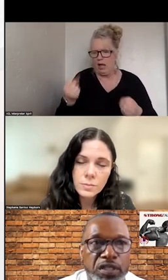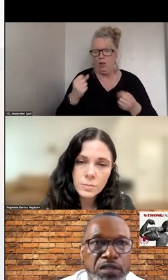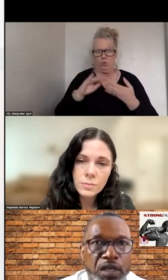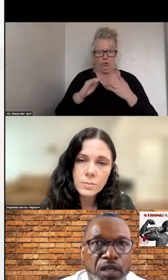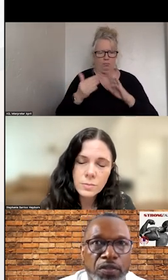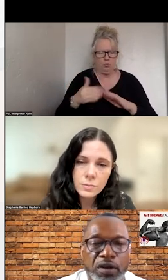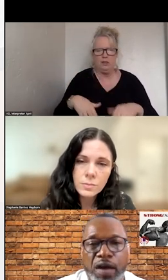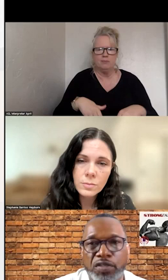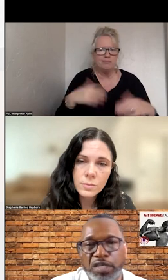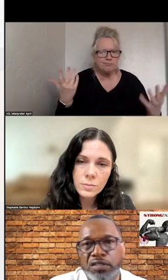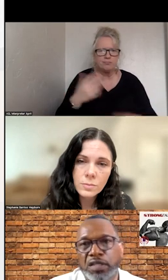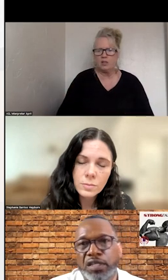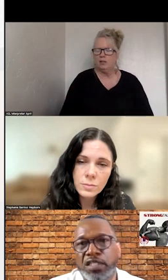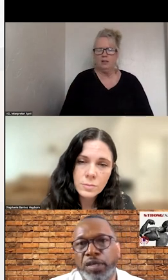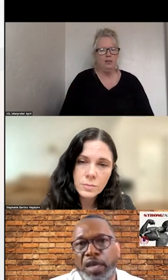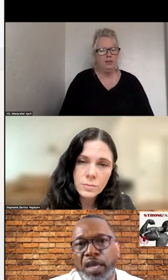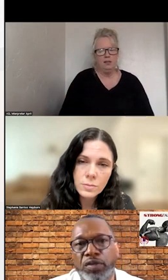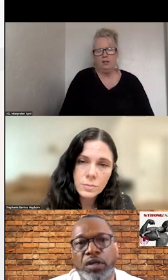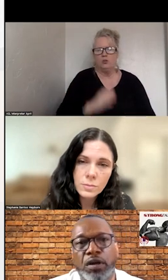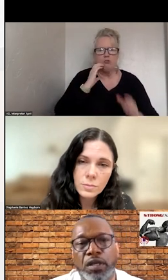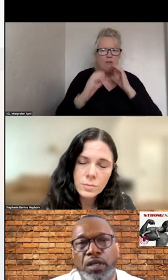BROADER SENSE. THERE ARE CONVERSATIONS THAT NEED TO HAPPEN